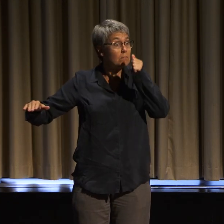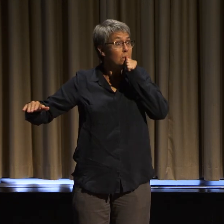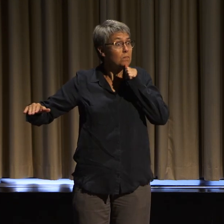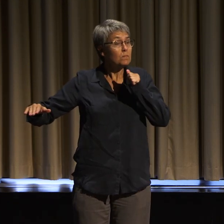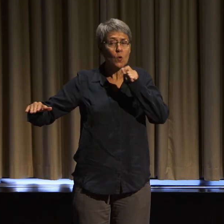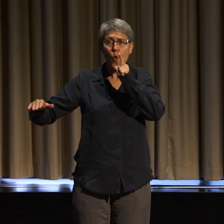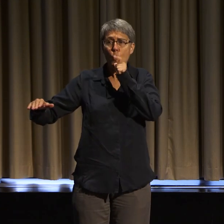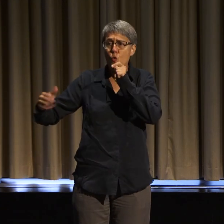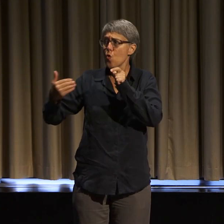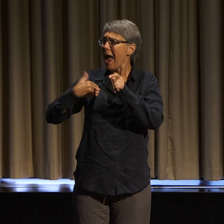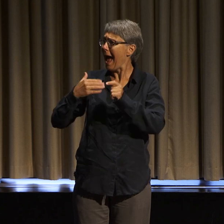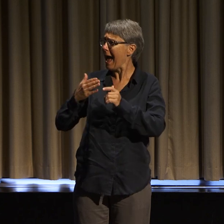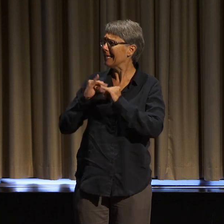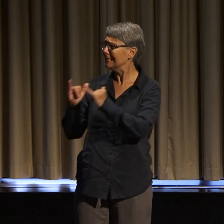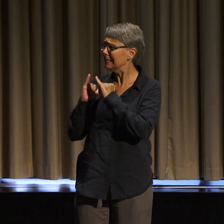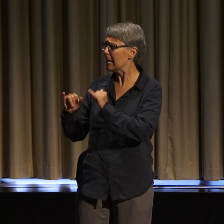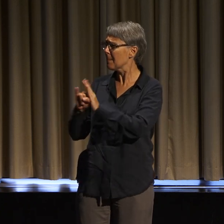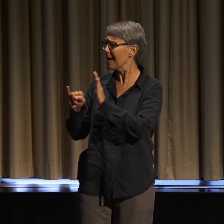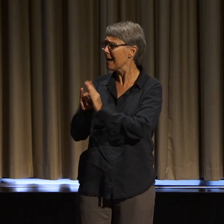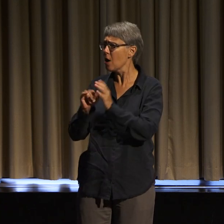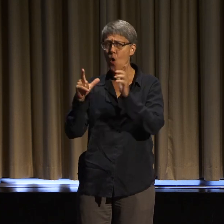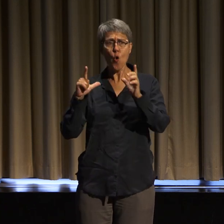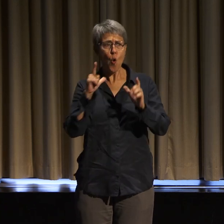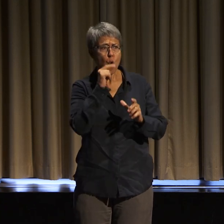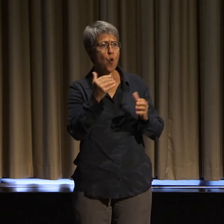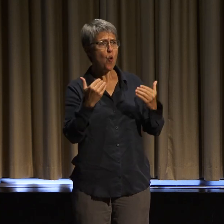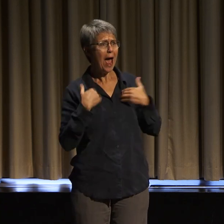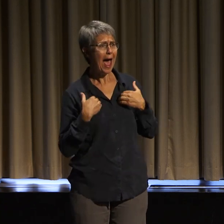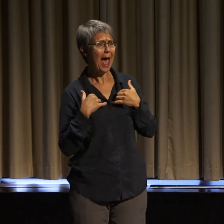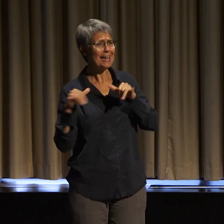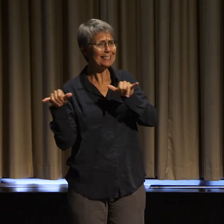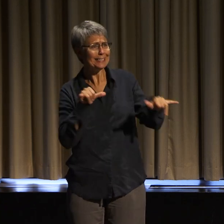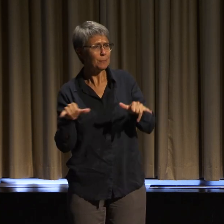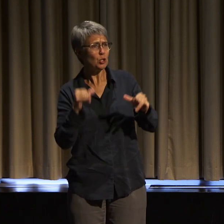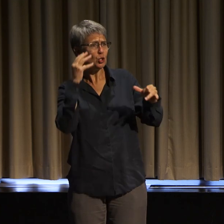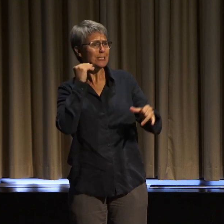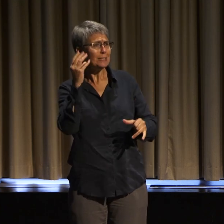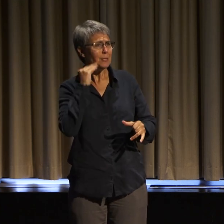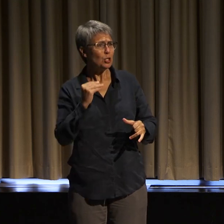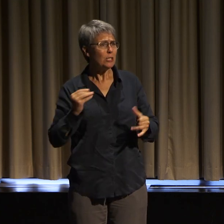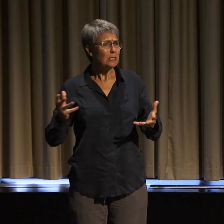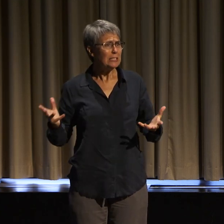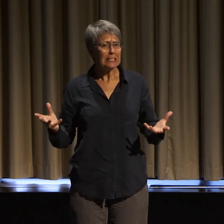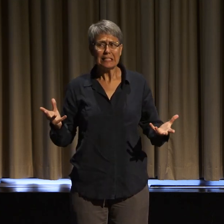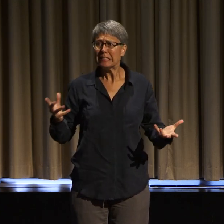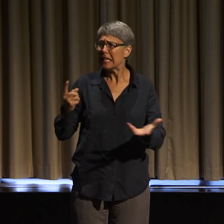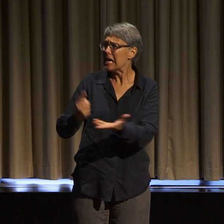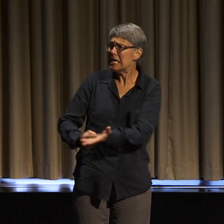or who really talked to me about anything that was going on. I had no one who could support me